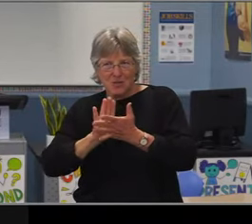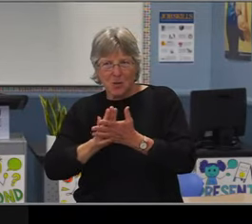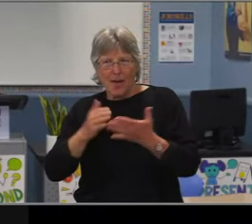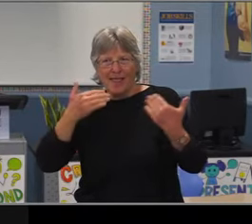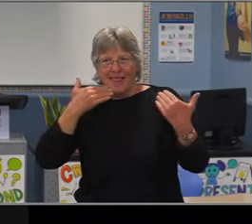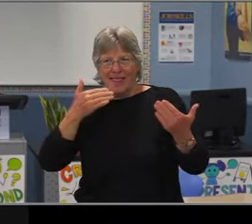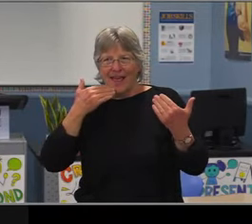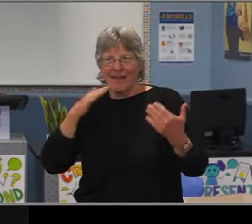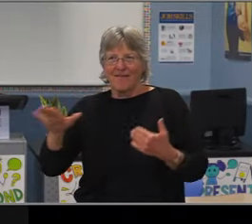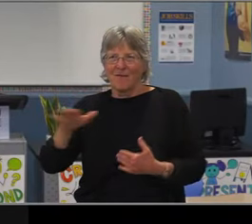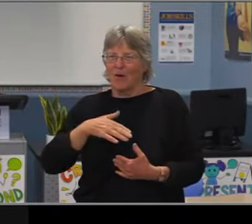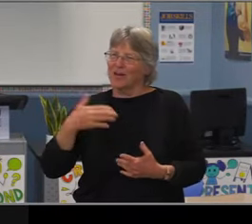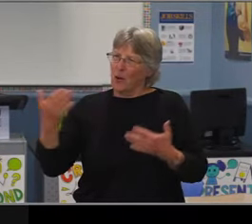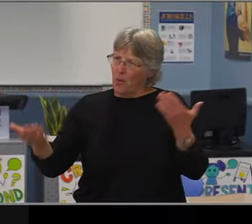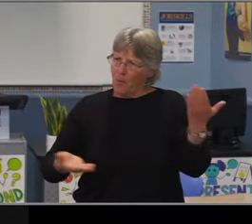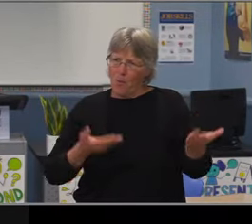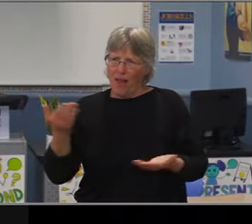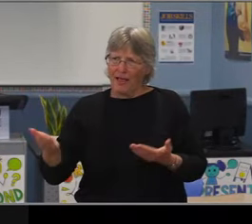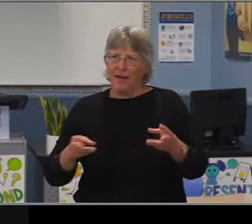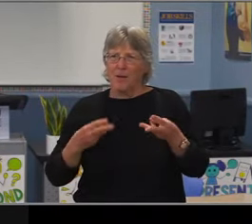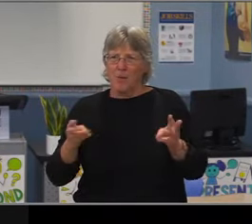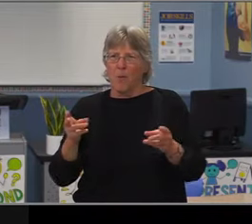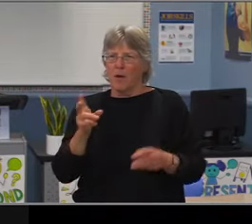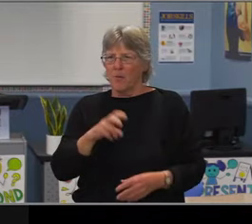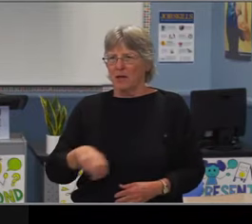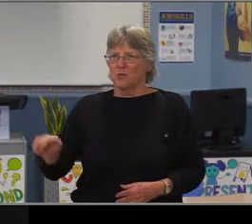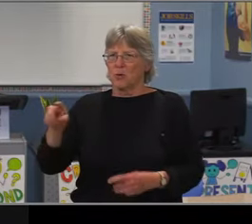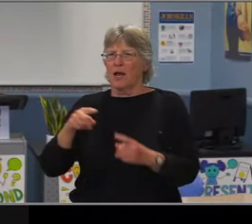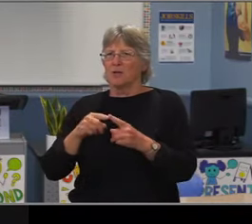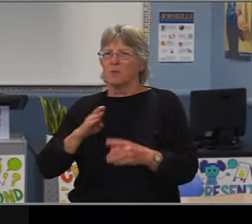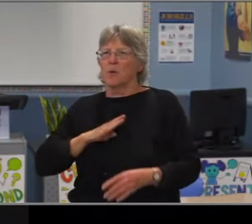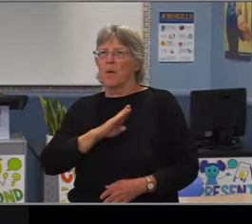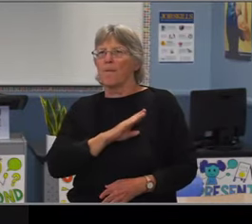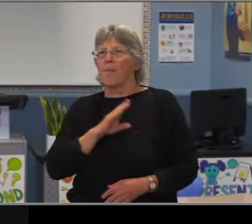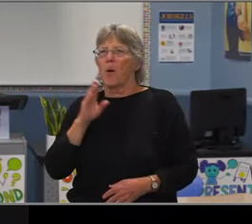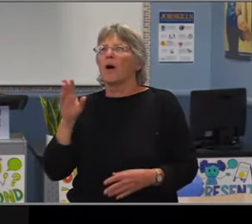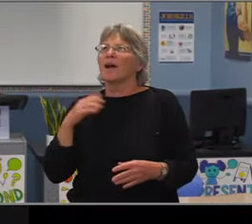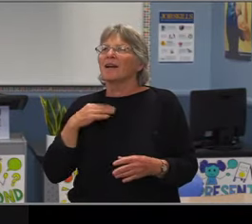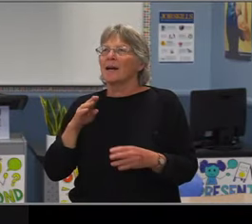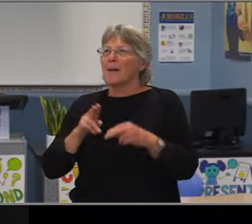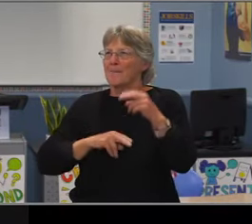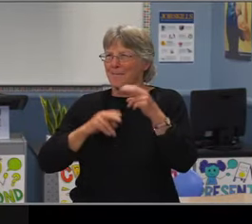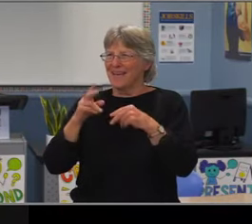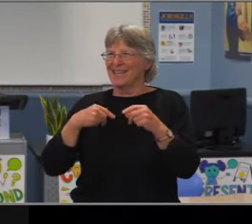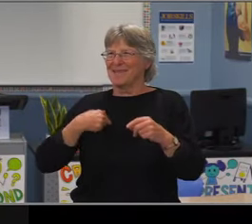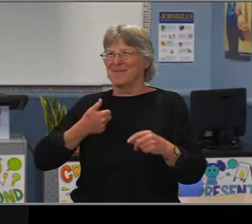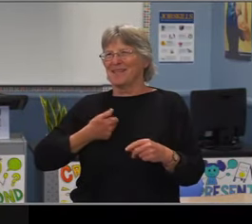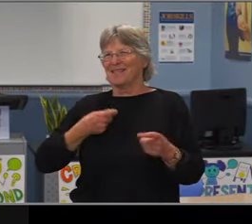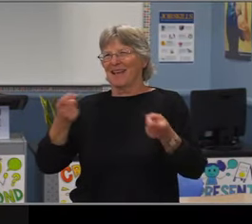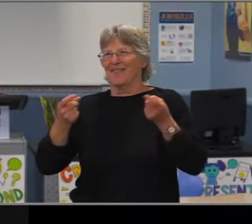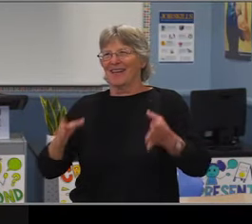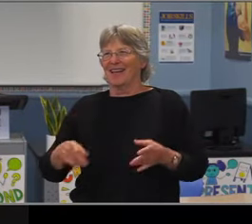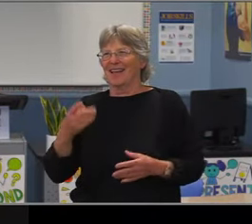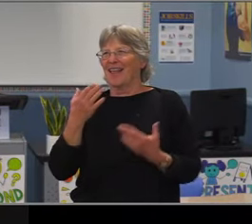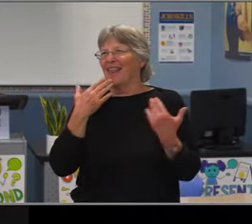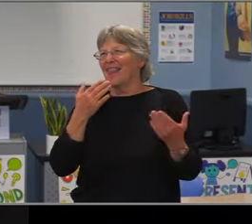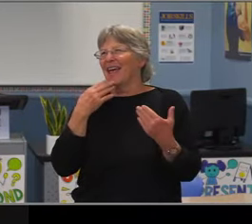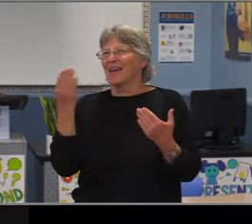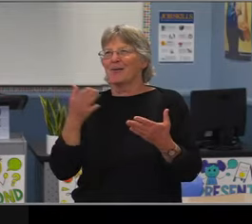they participated as members of Californians for justice in a panel that was facilitated by the executive director, Taryn Ishida.